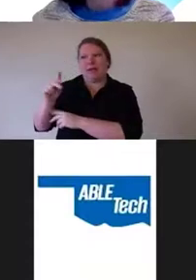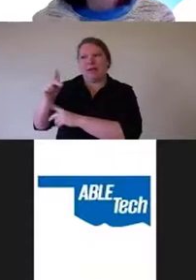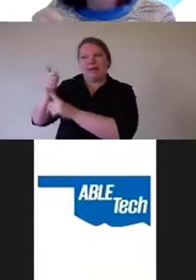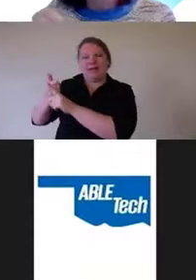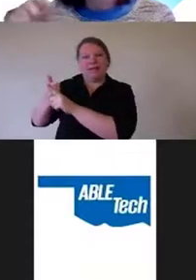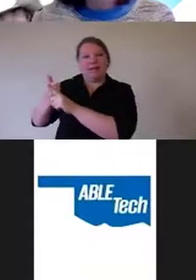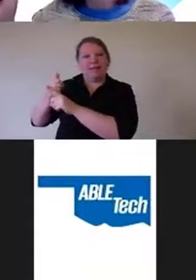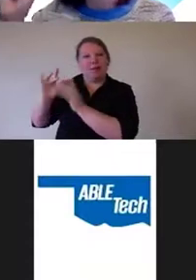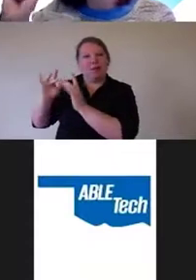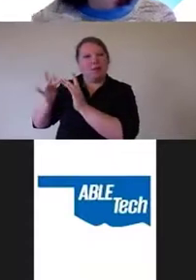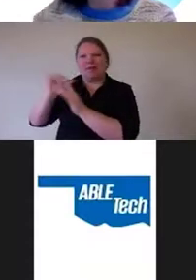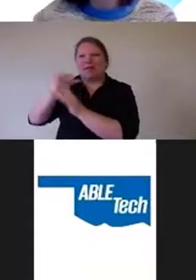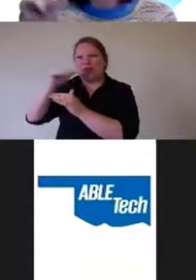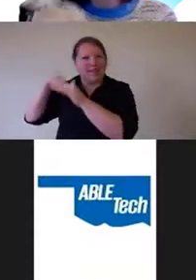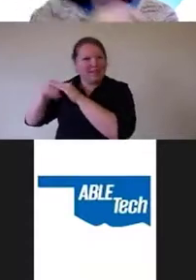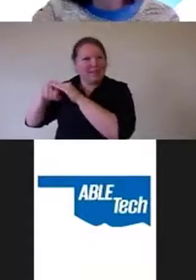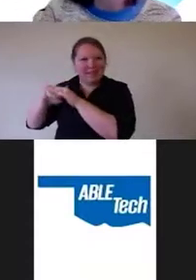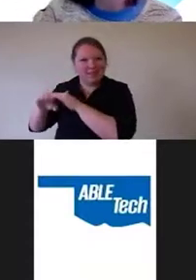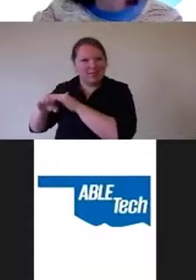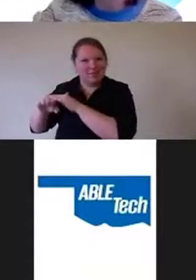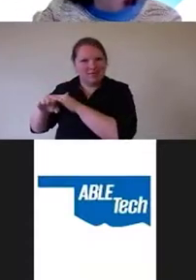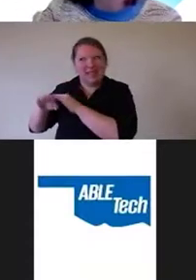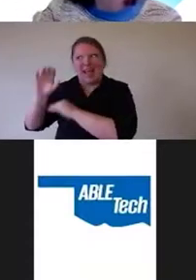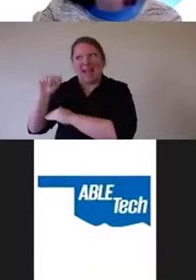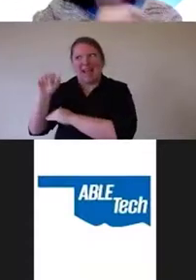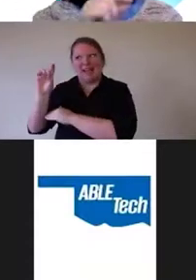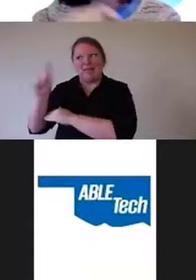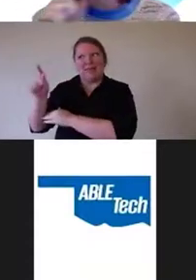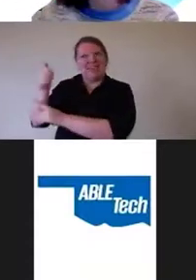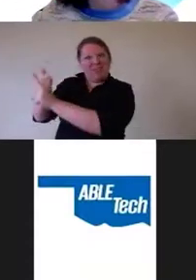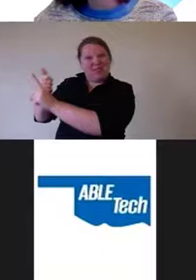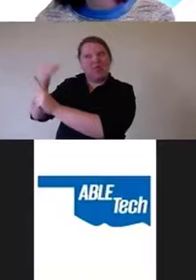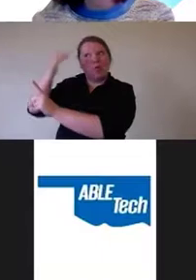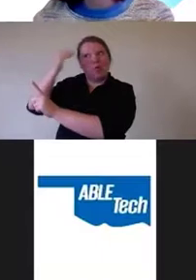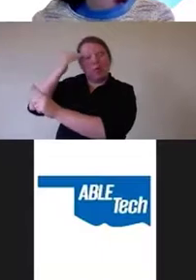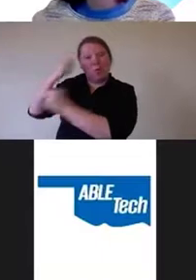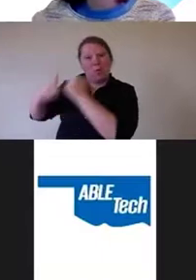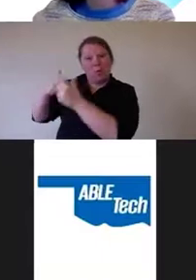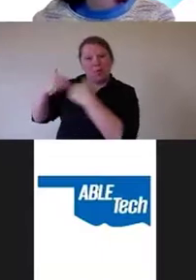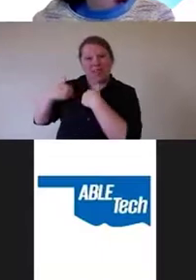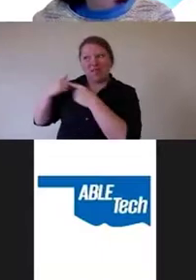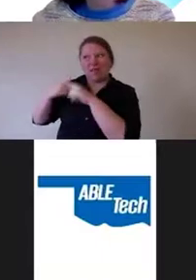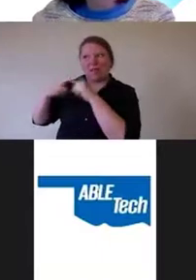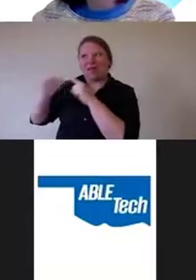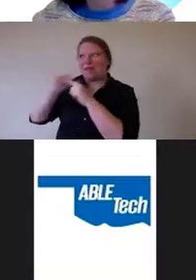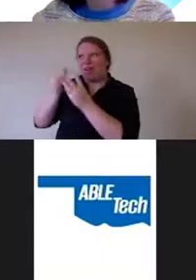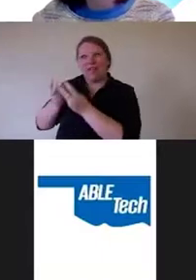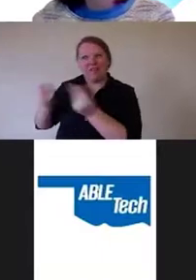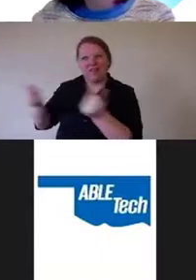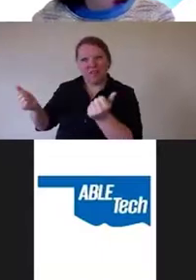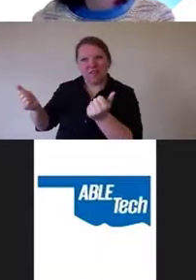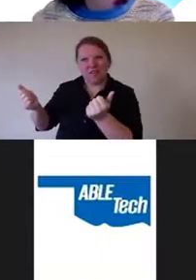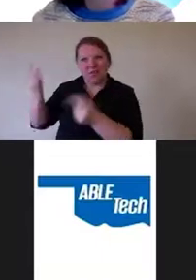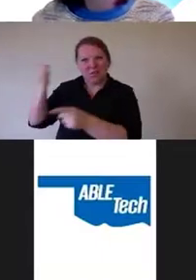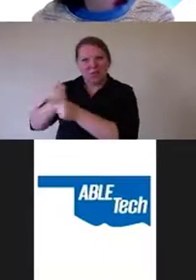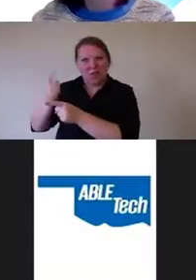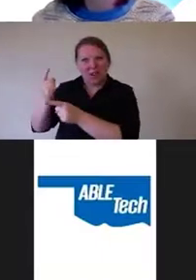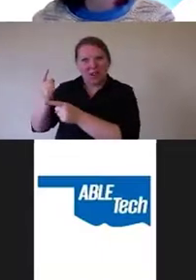Instead, so ADP knew it had a problem, but instead of solving the problem the right way by fixing their code,